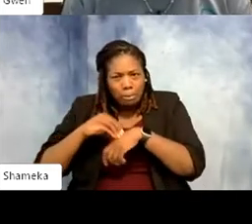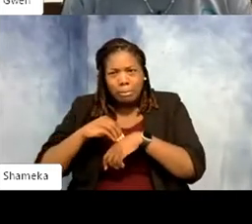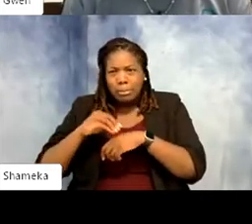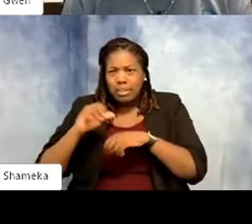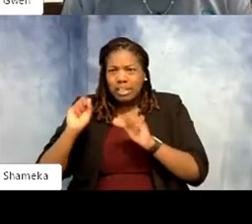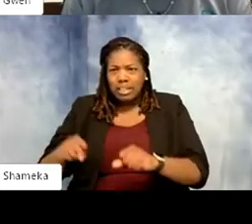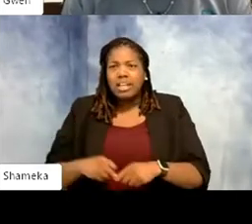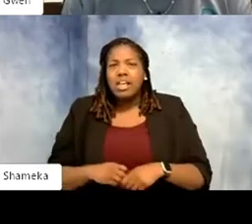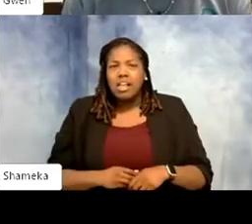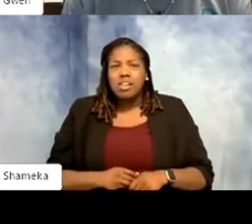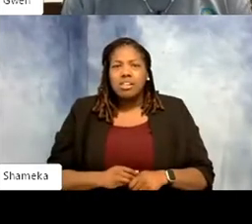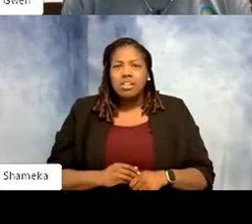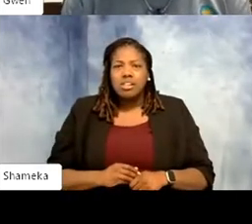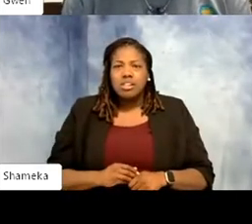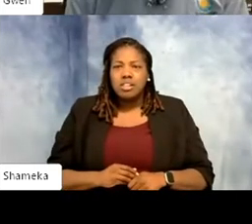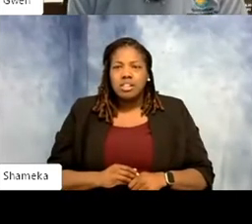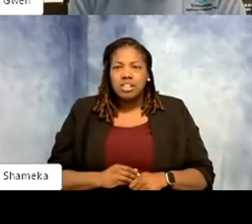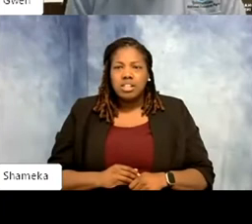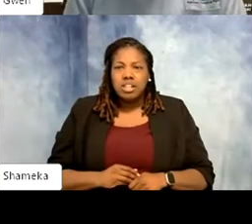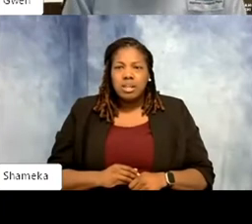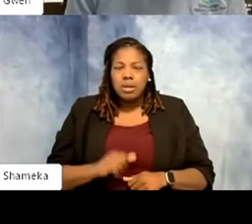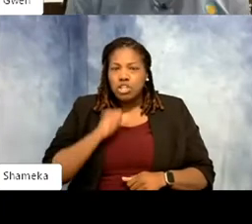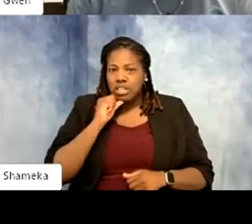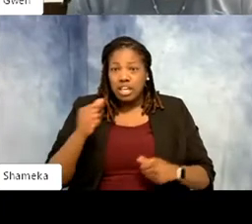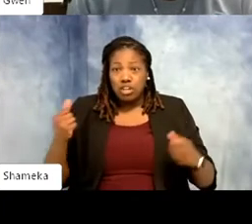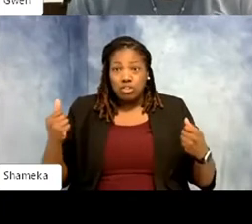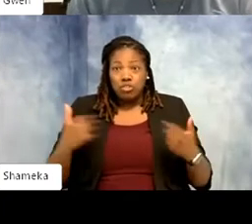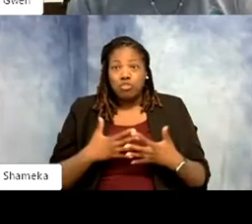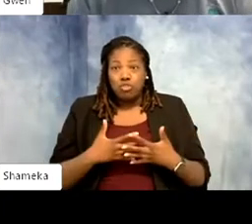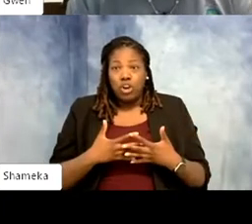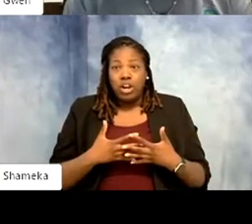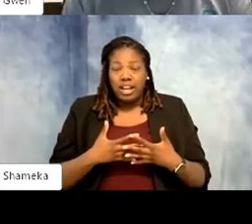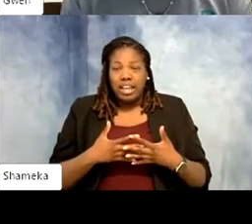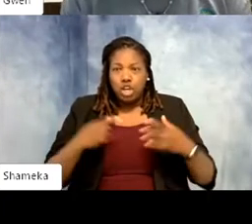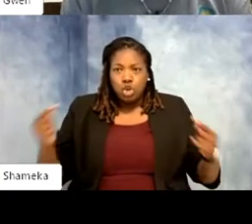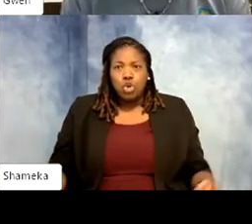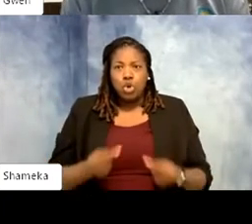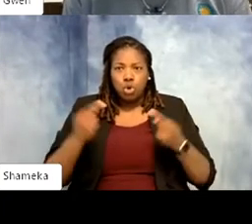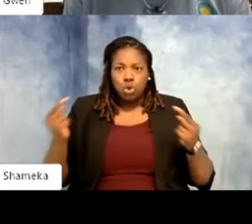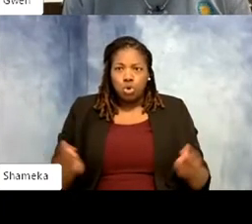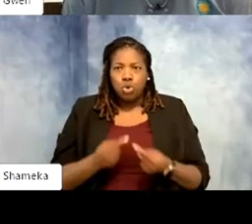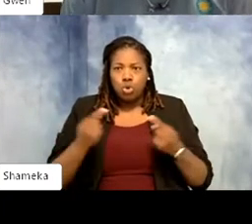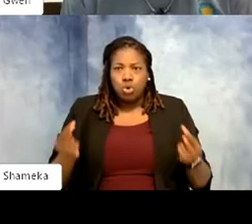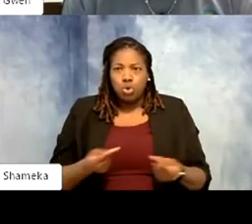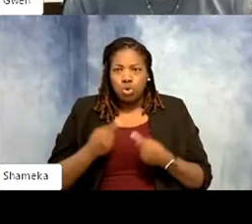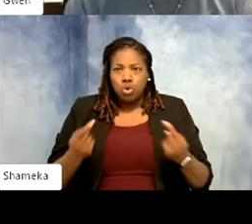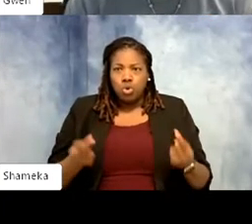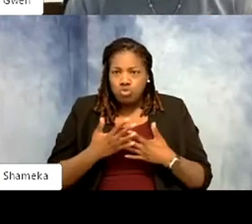gonna hurt. But there's no fear of this particular bird harming me to the point of something tragic.